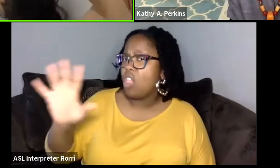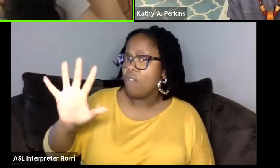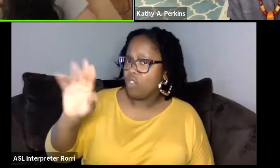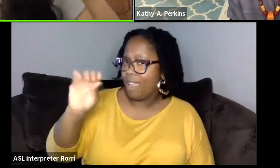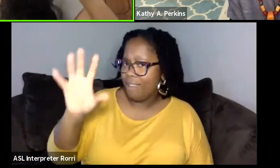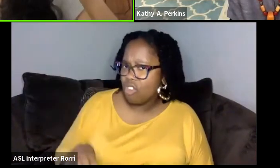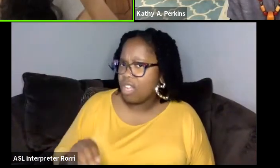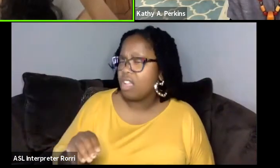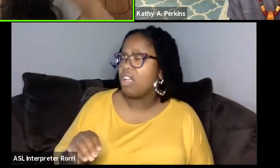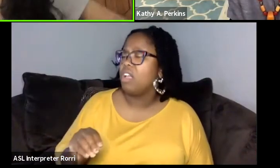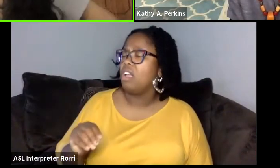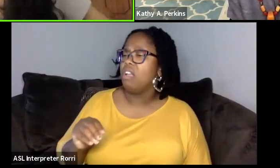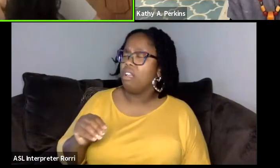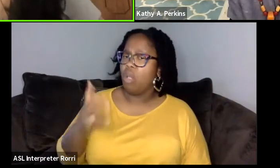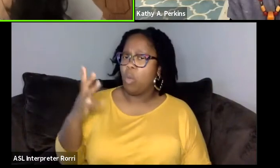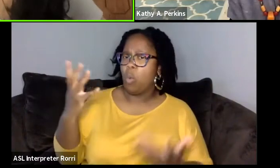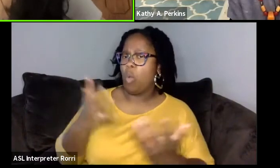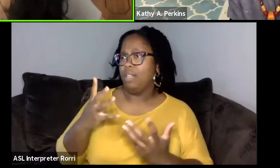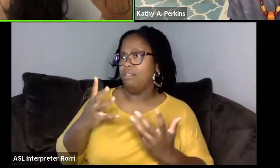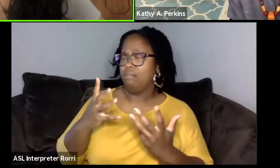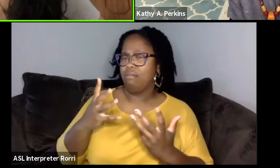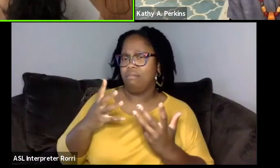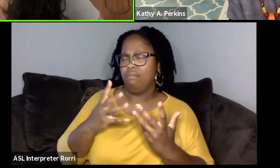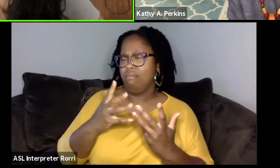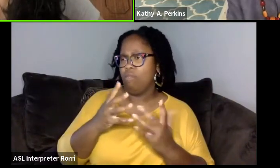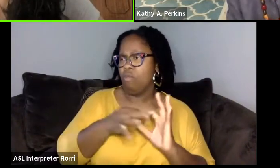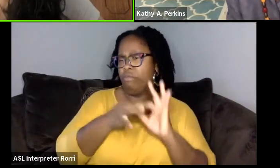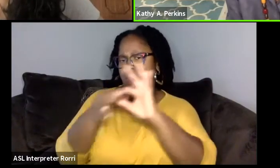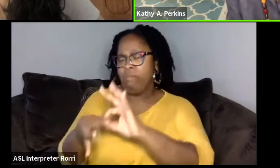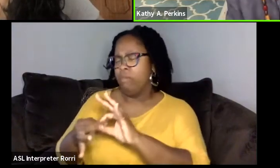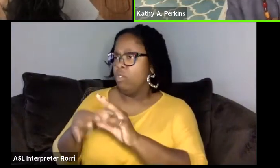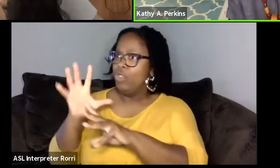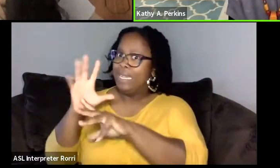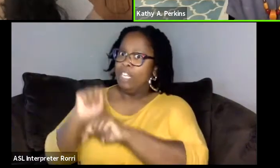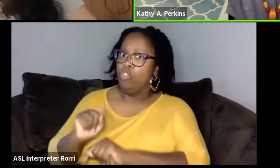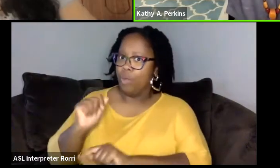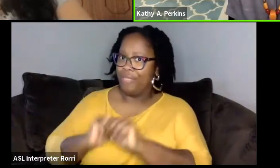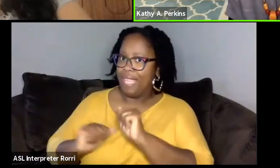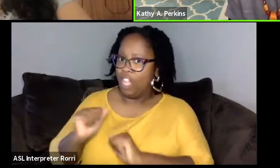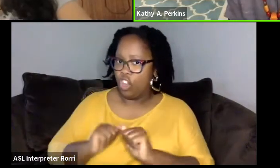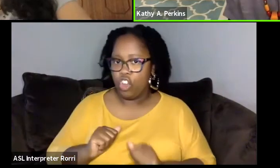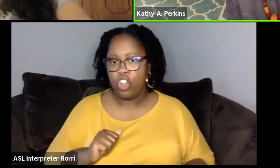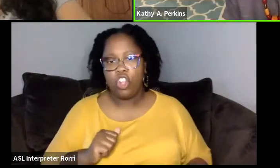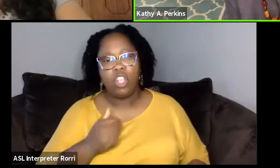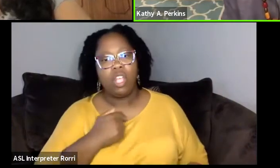we would consider traditional theater across the globe. Right? I'm sorry. I'm looking at the poster.